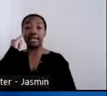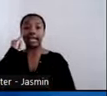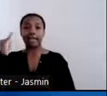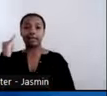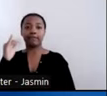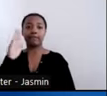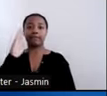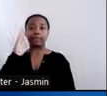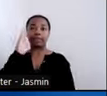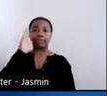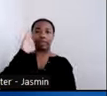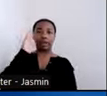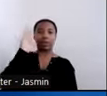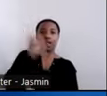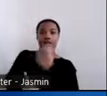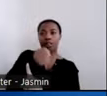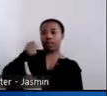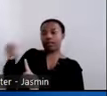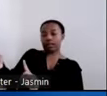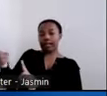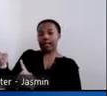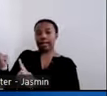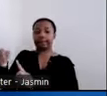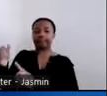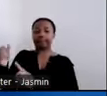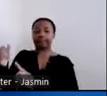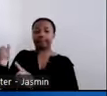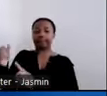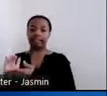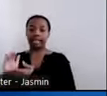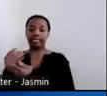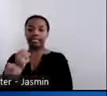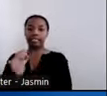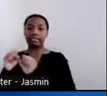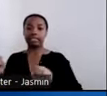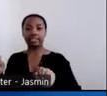We provide funding, technical assistance and other resources related to housing